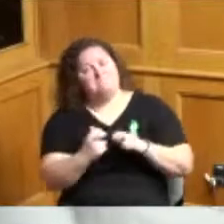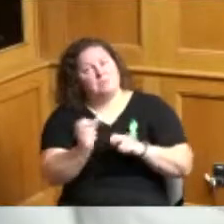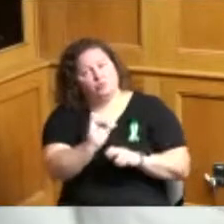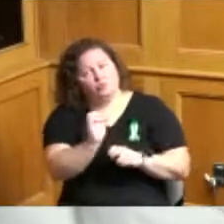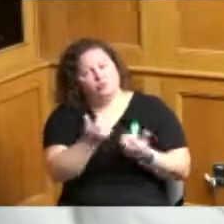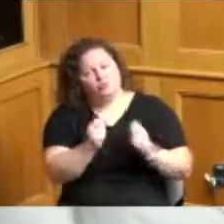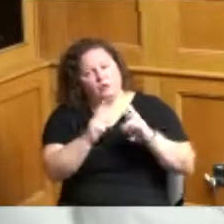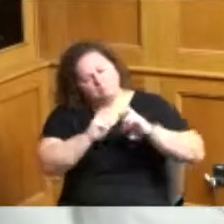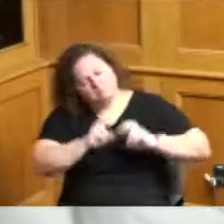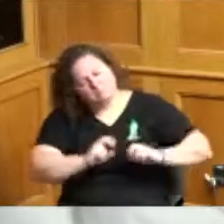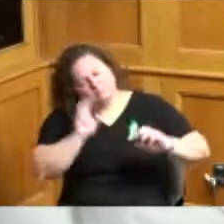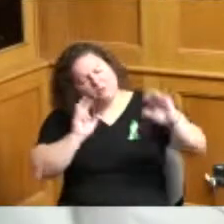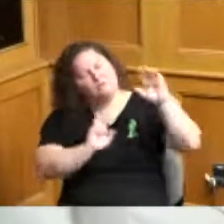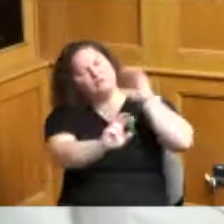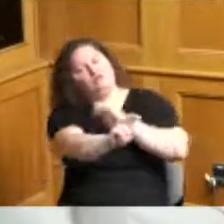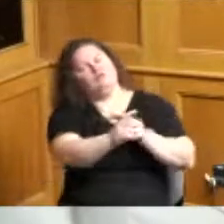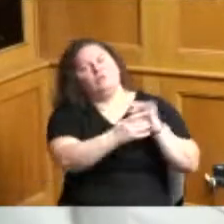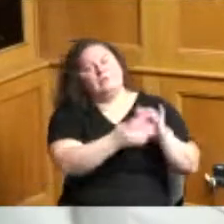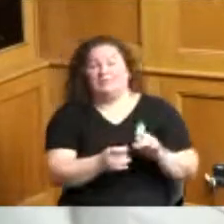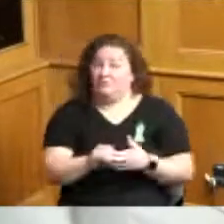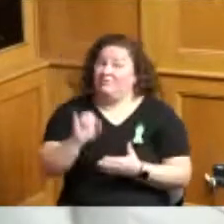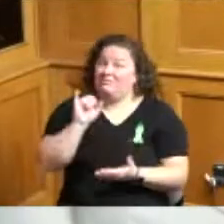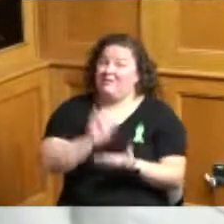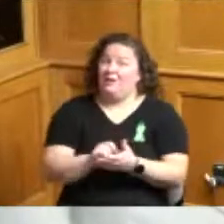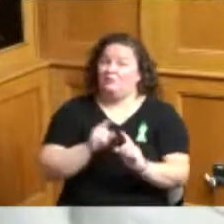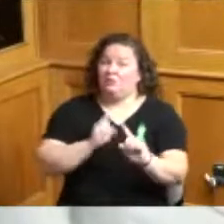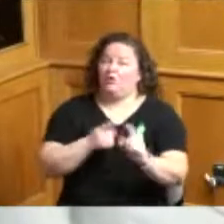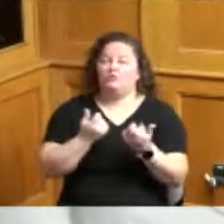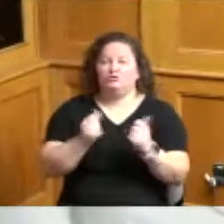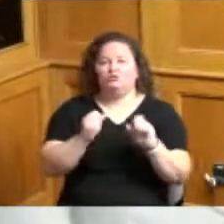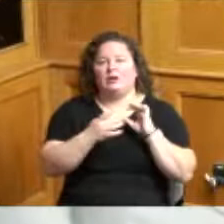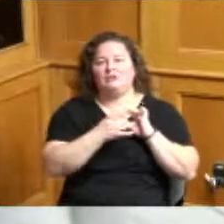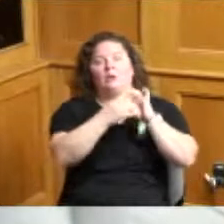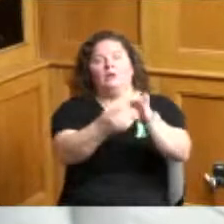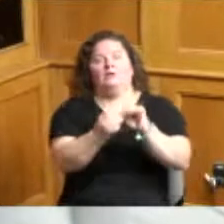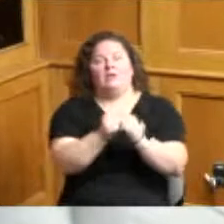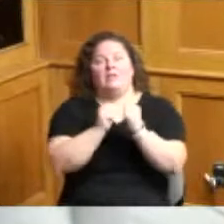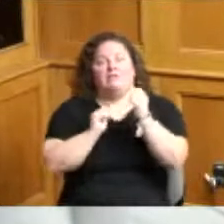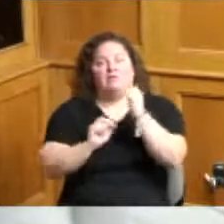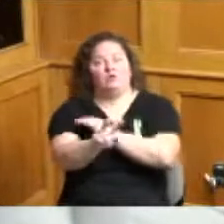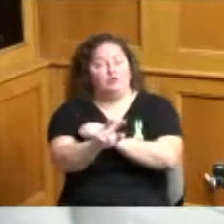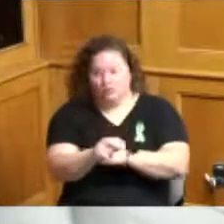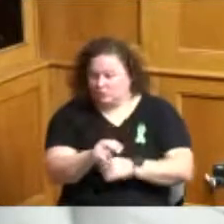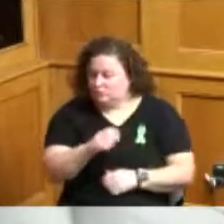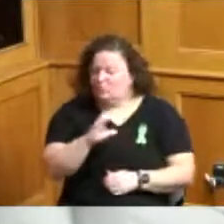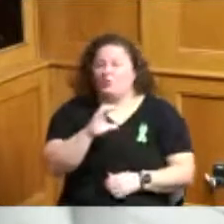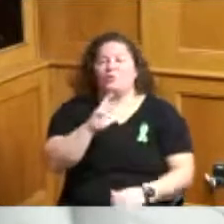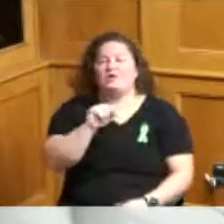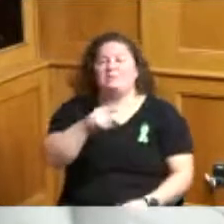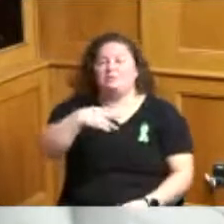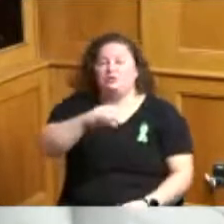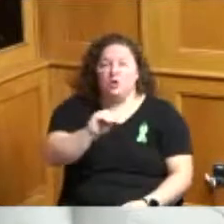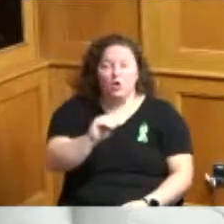as it relates because that was the goal for it to be futuristic and so if crypto and blockchain